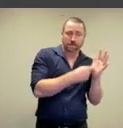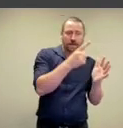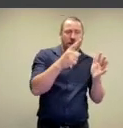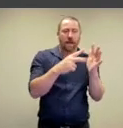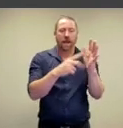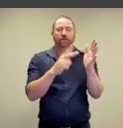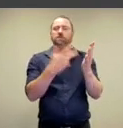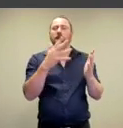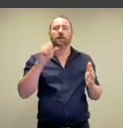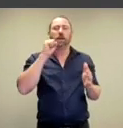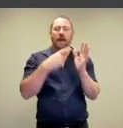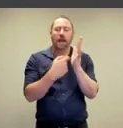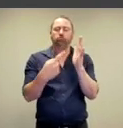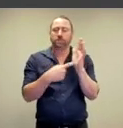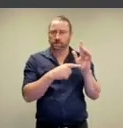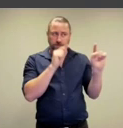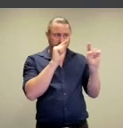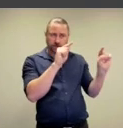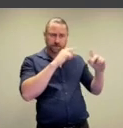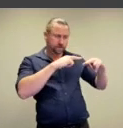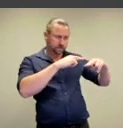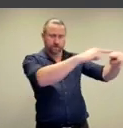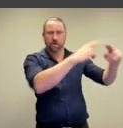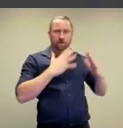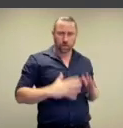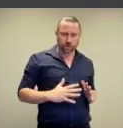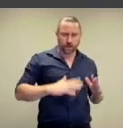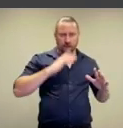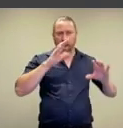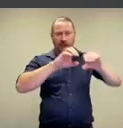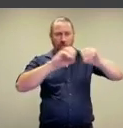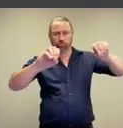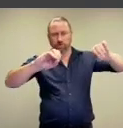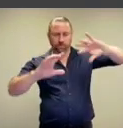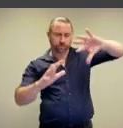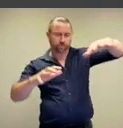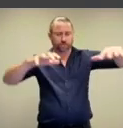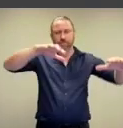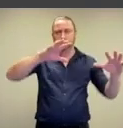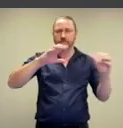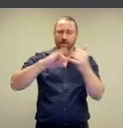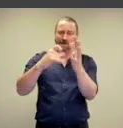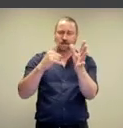Spencer Tunick and Evans' carrots then we're thinking about the kind of